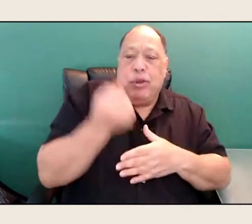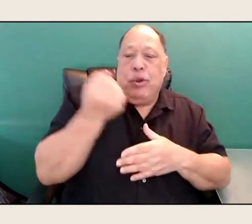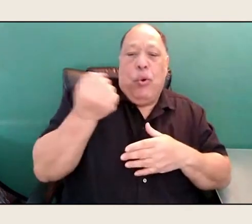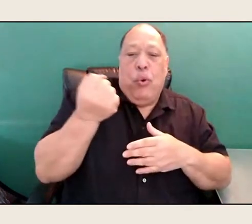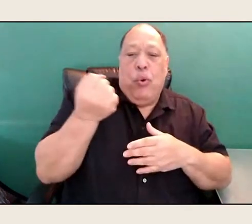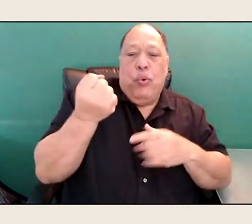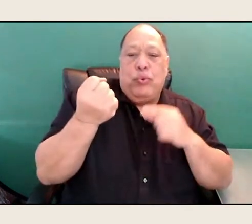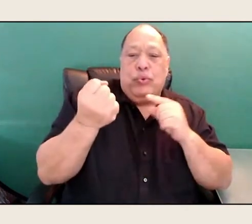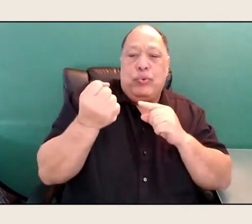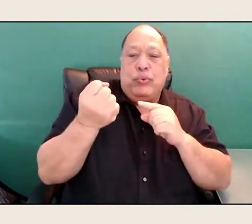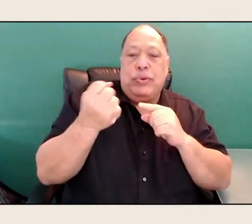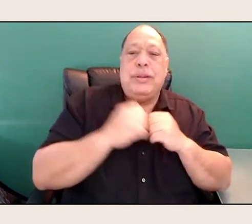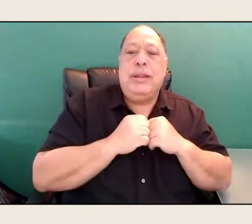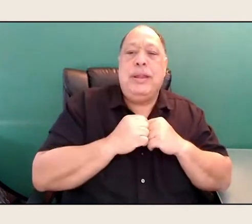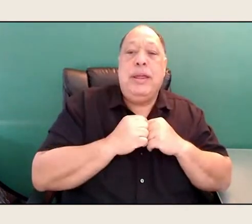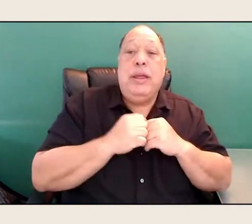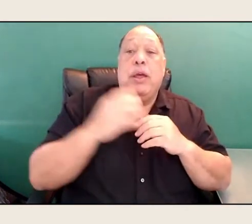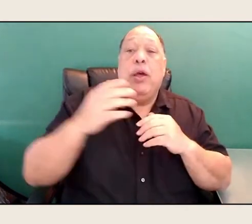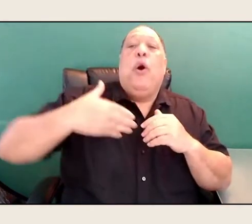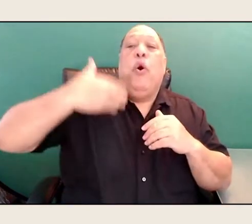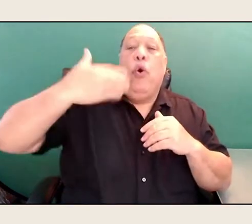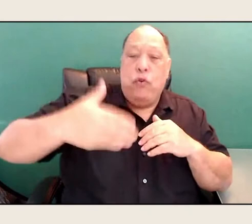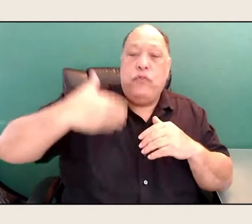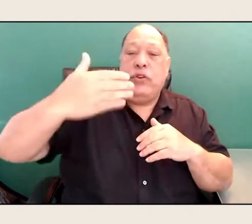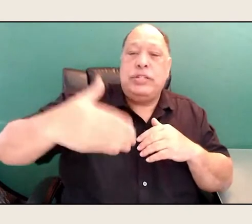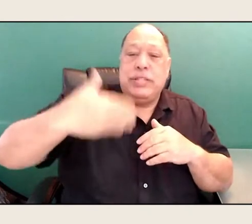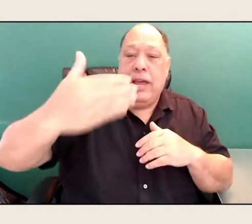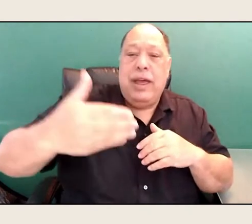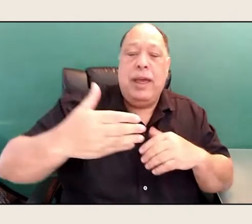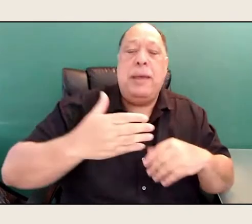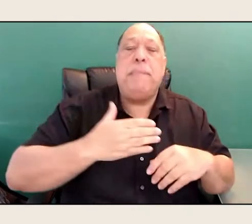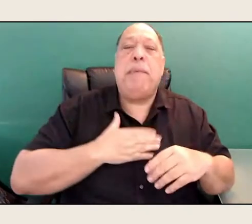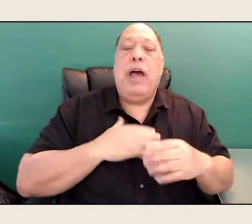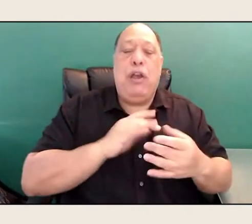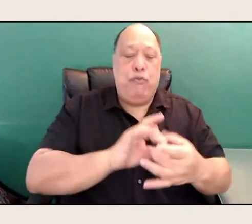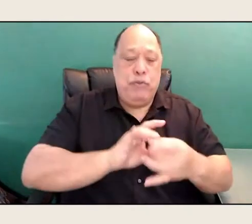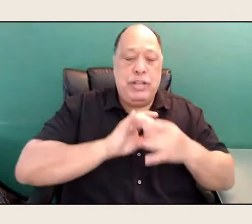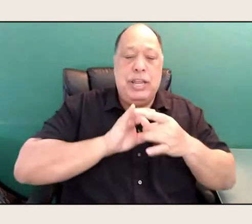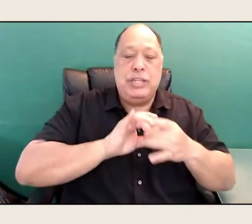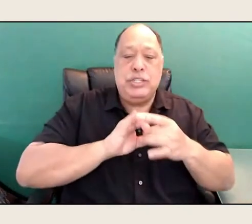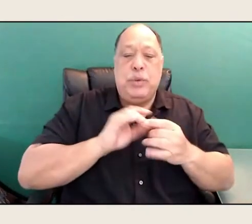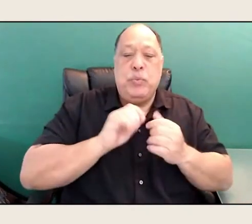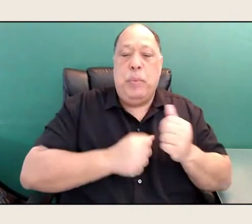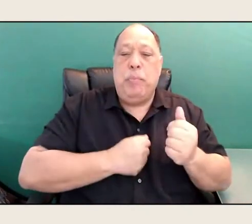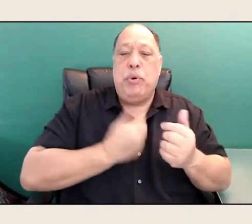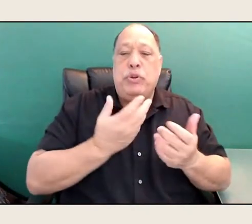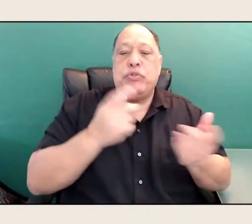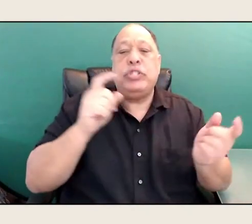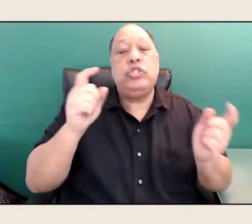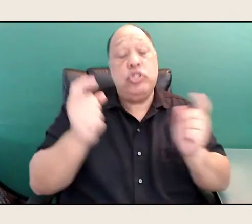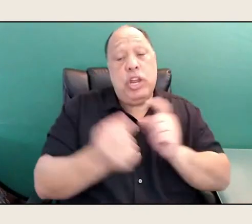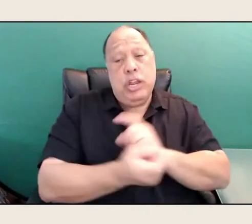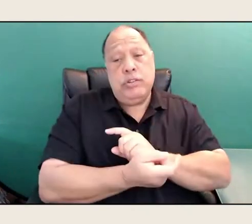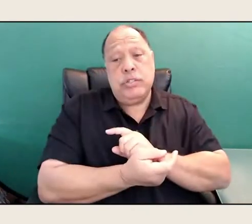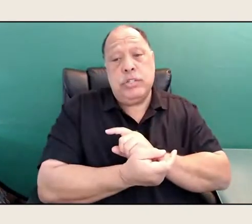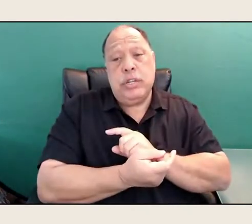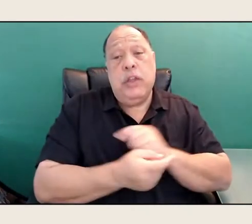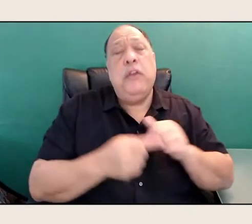And so over time, my relationship with it has changed. I think I took, at first I questioned it.